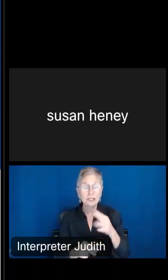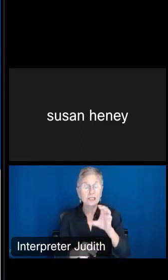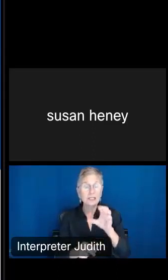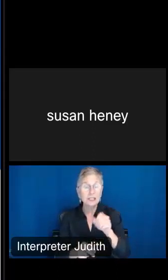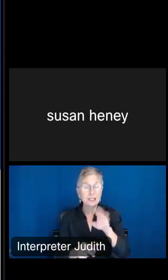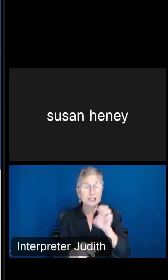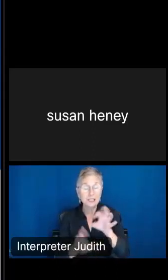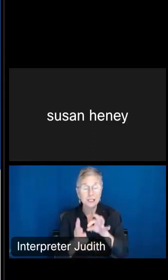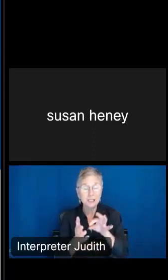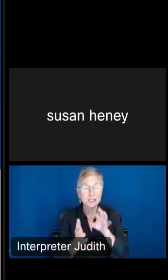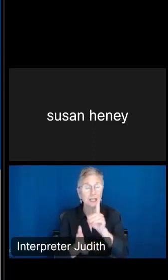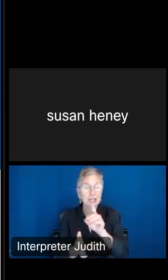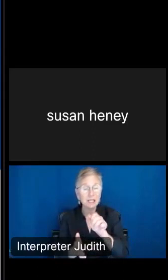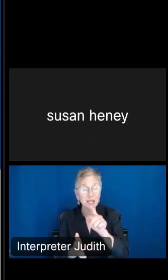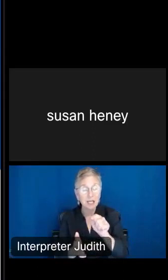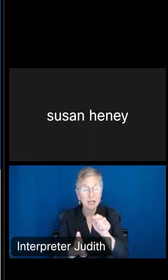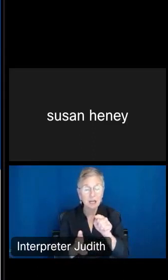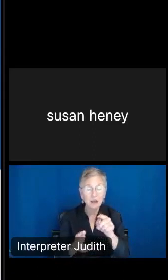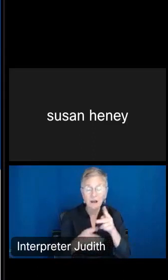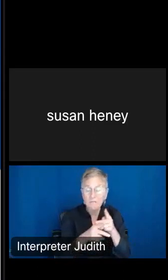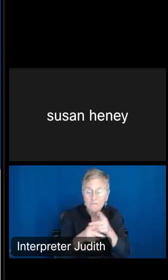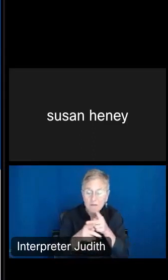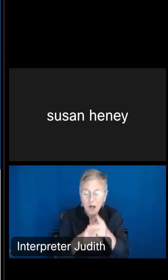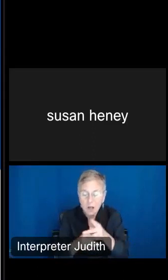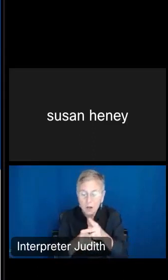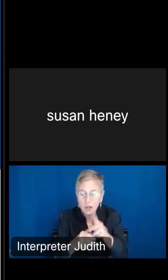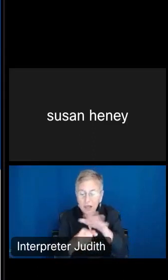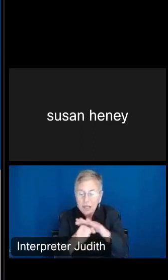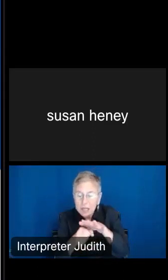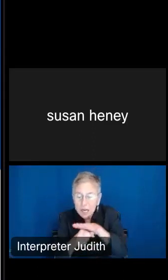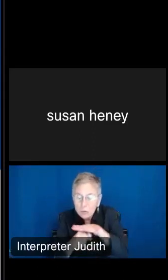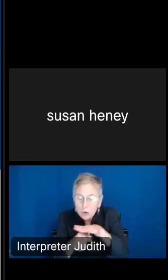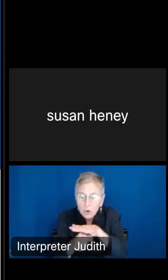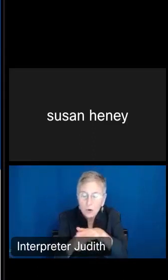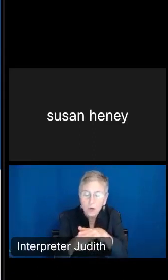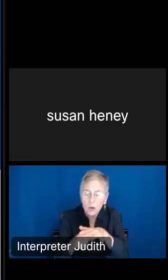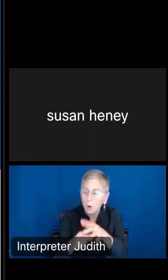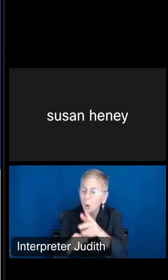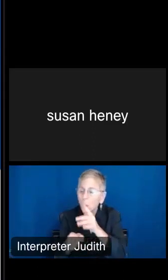tracts or neighborhoods where the percentage of people with a disability in Orange County,